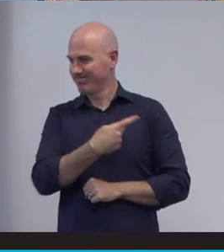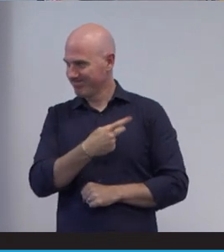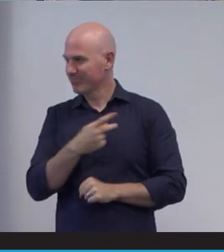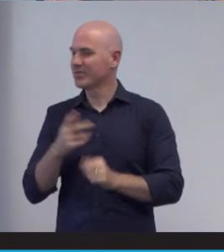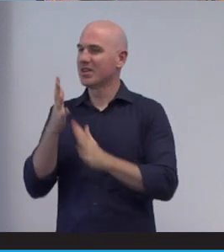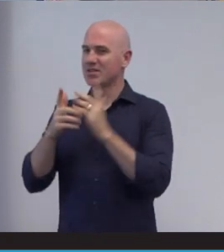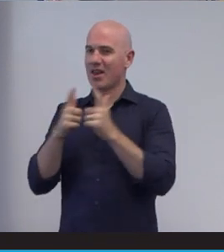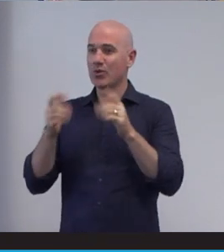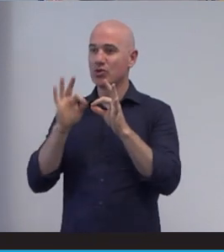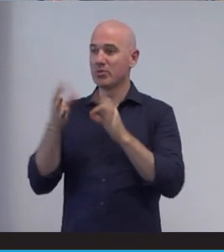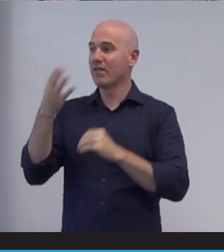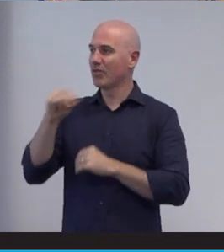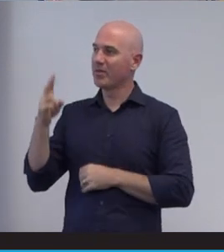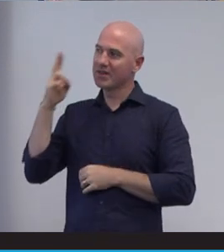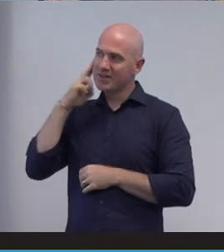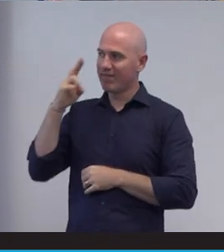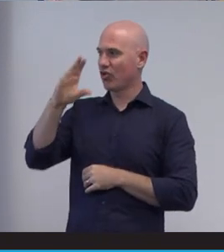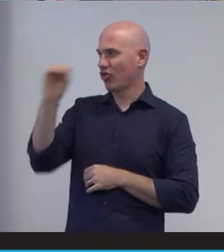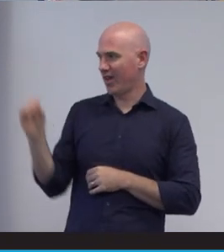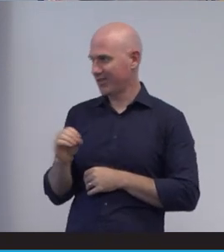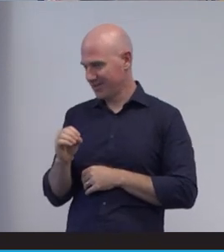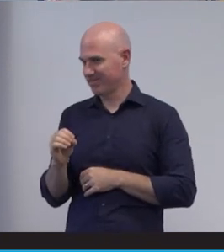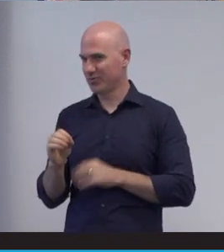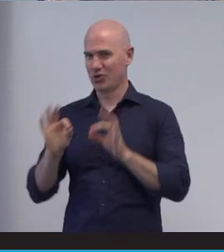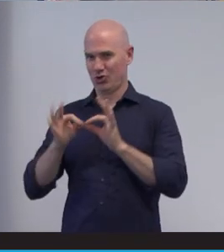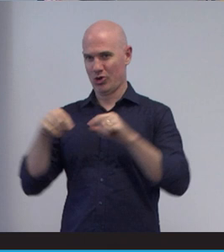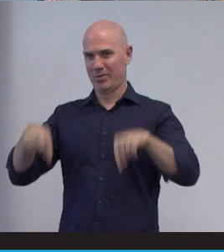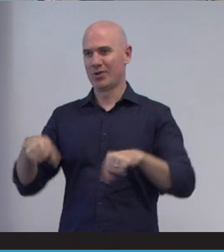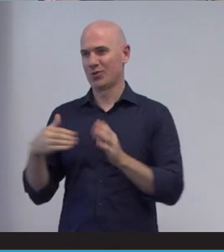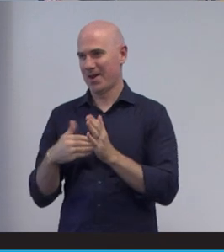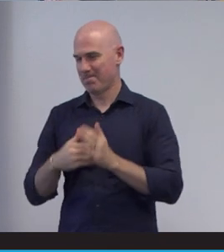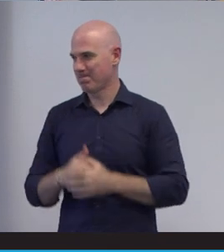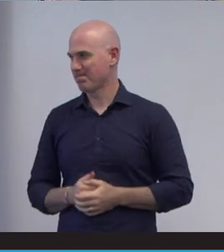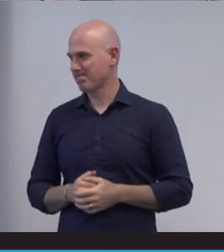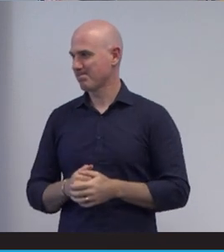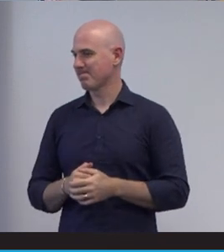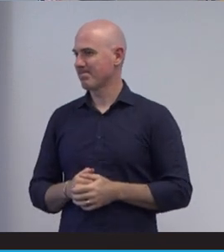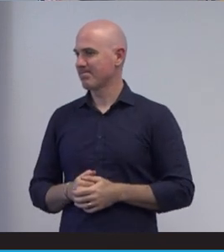from Deaf Connect who will be interpreting the presentations for us today. Finally,